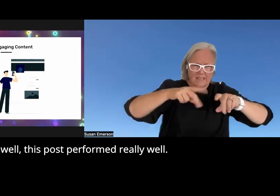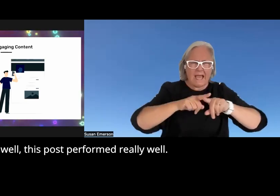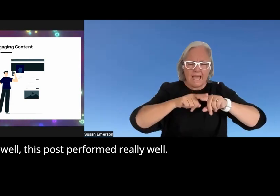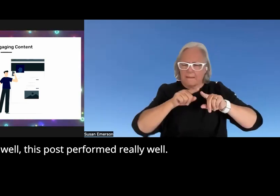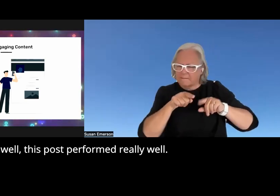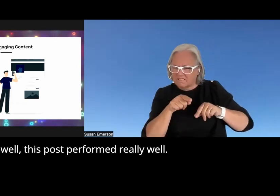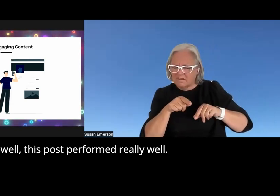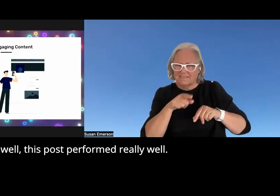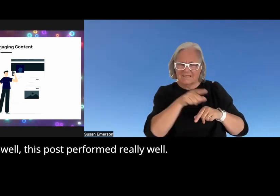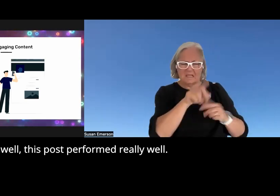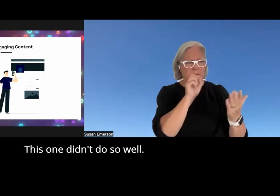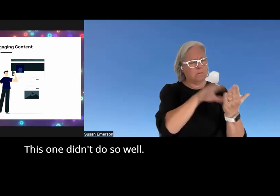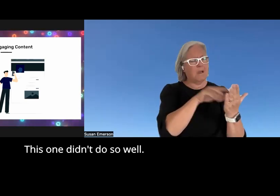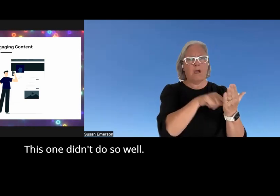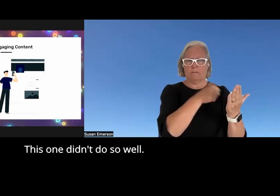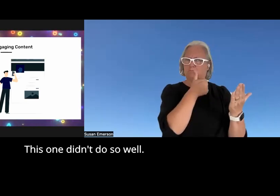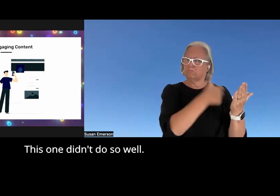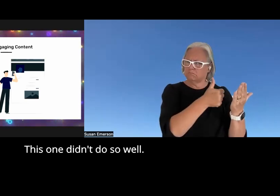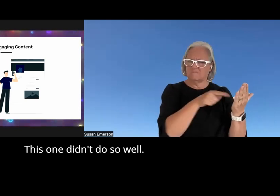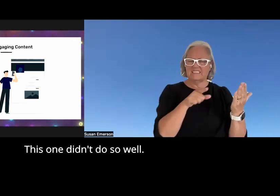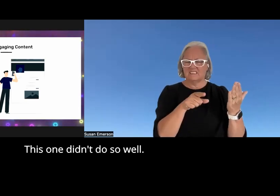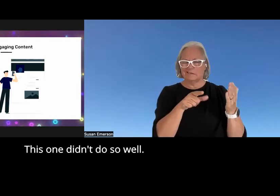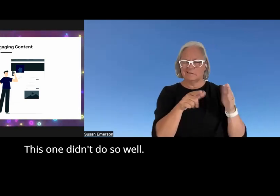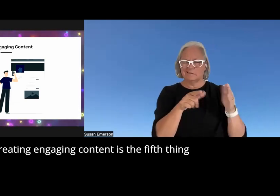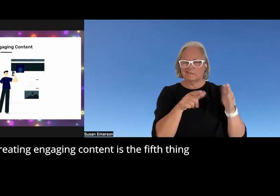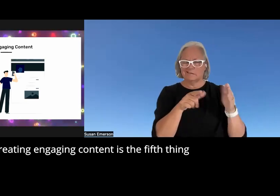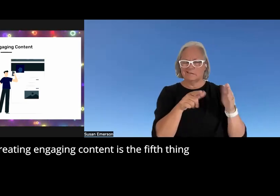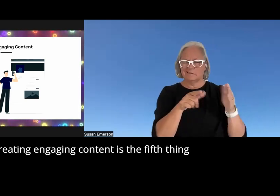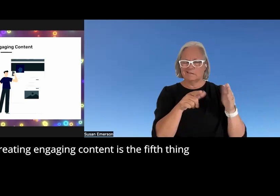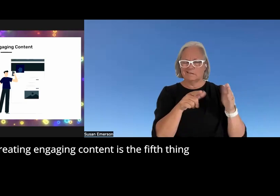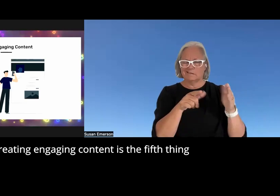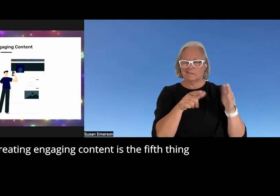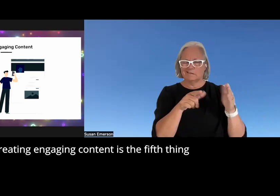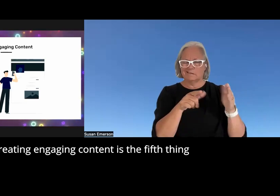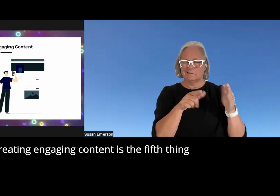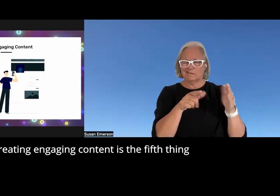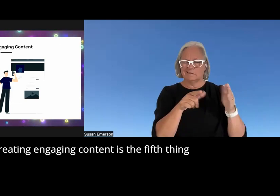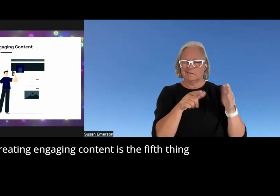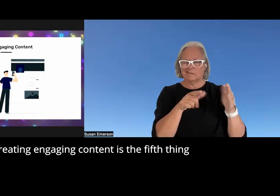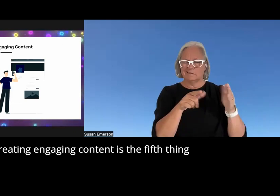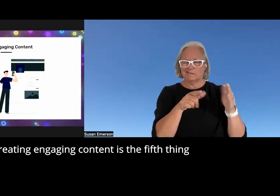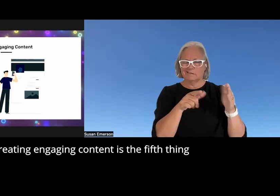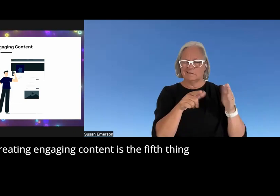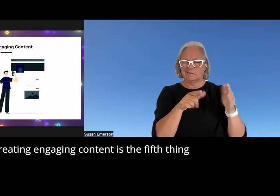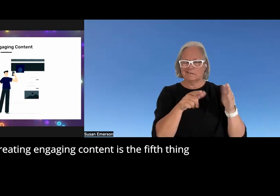performed really well this one didn't do so well so creating engagement top engaging content is the